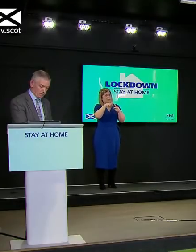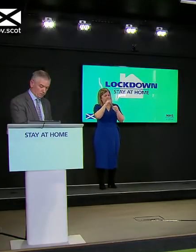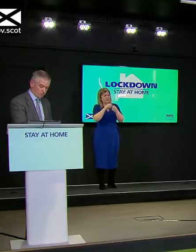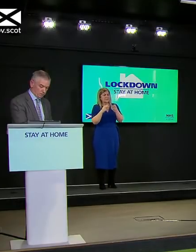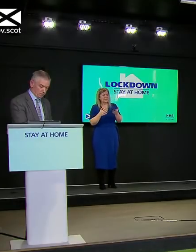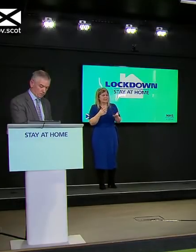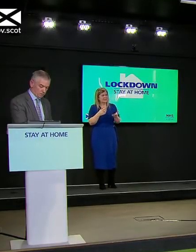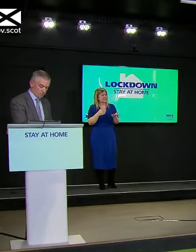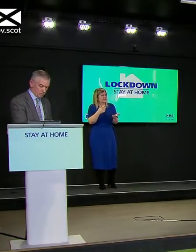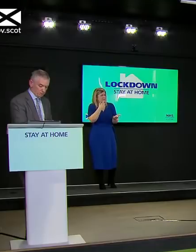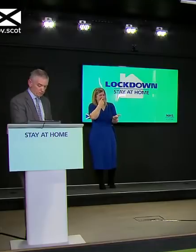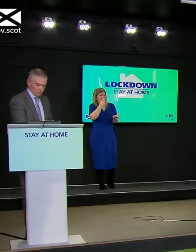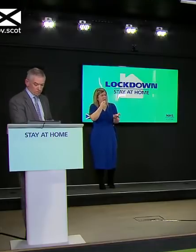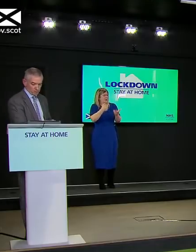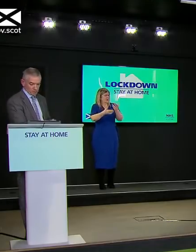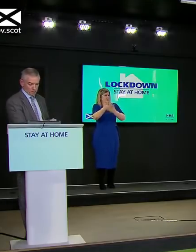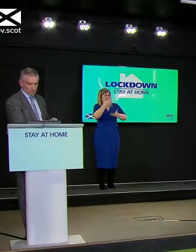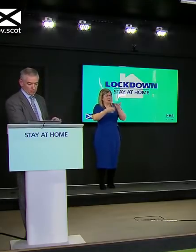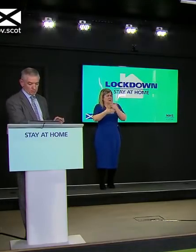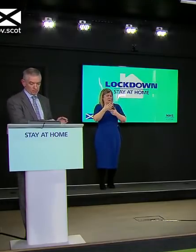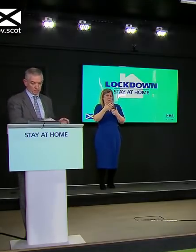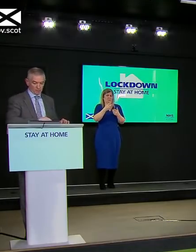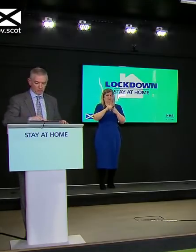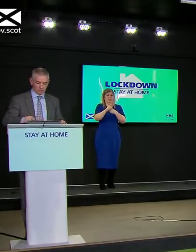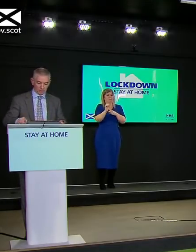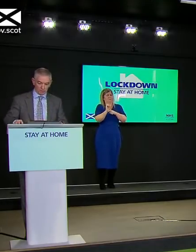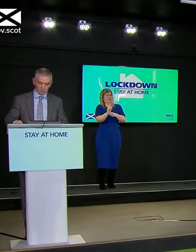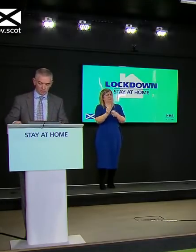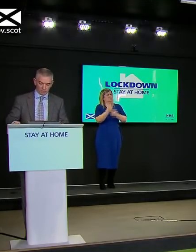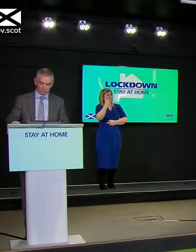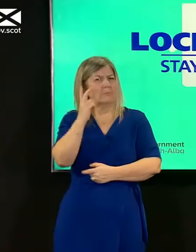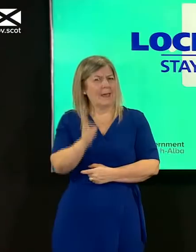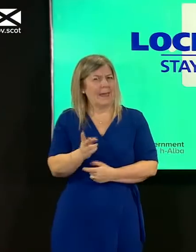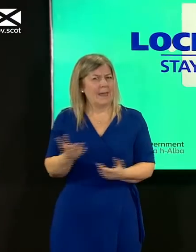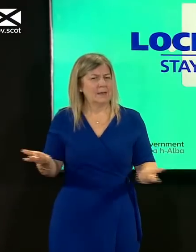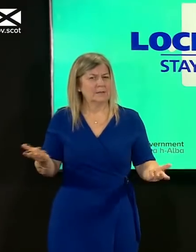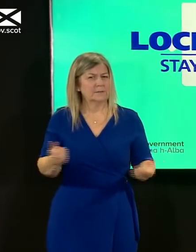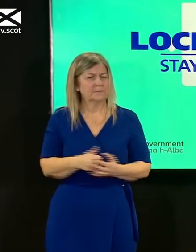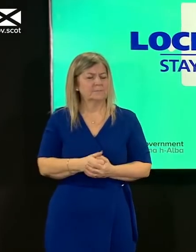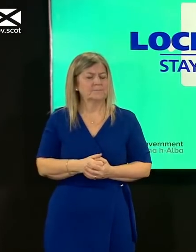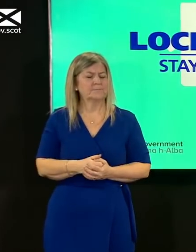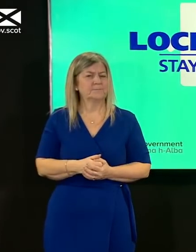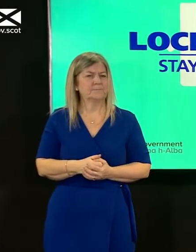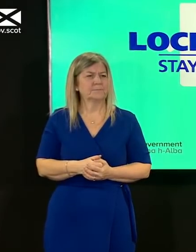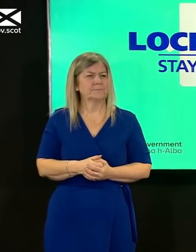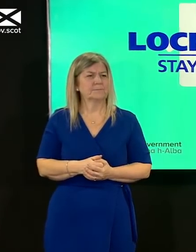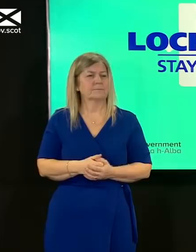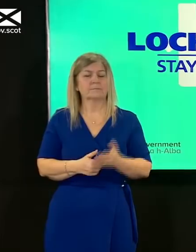stopping this thing happening in the future thanks very much greg of course your point is really well